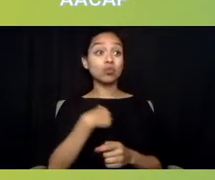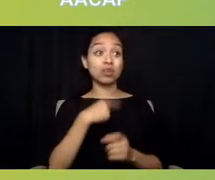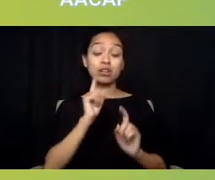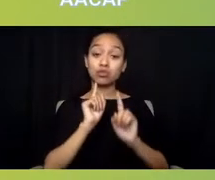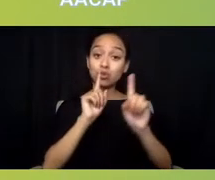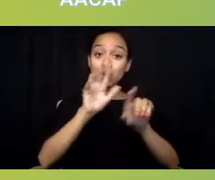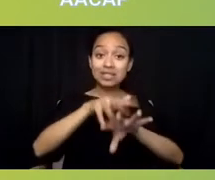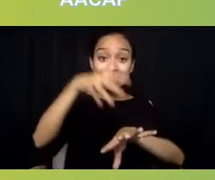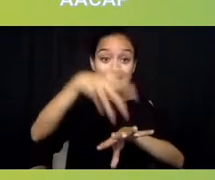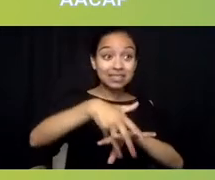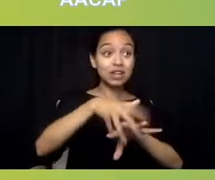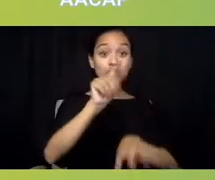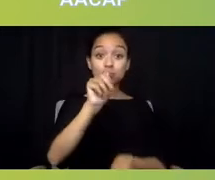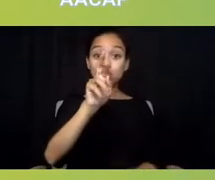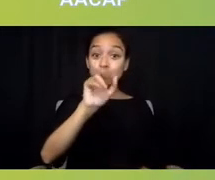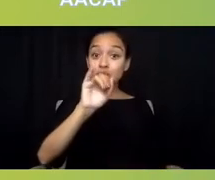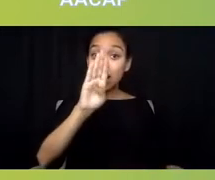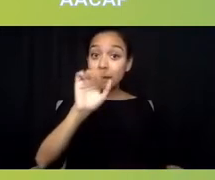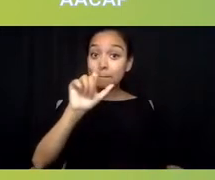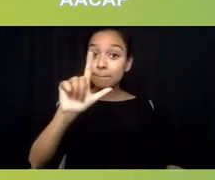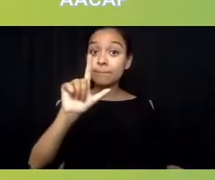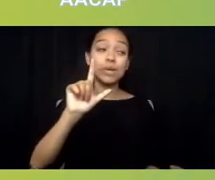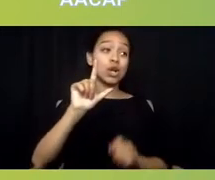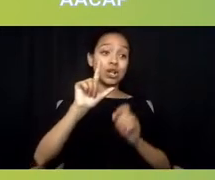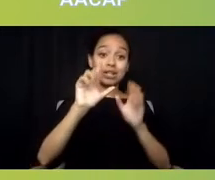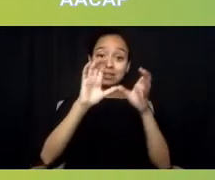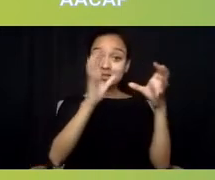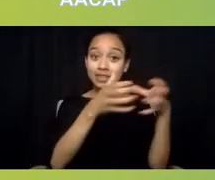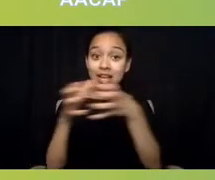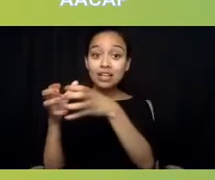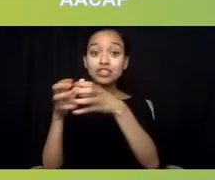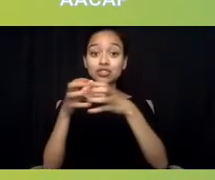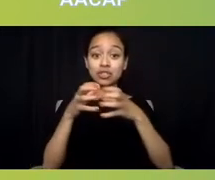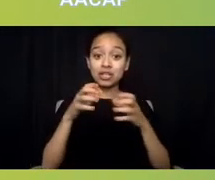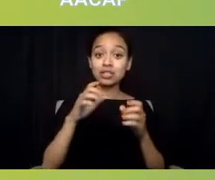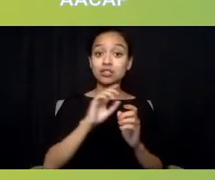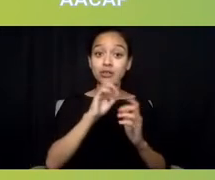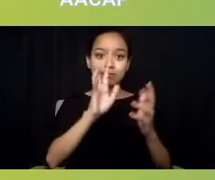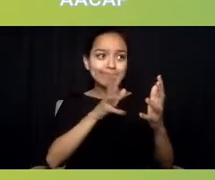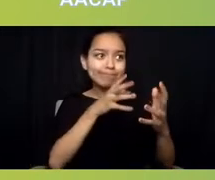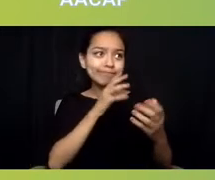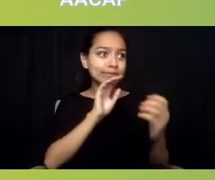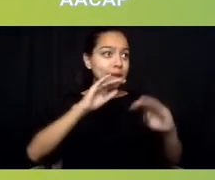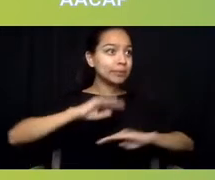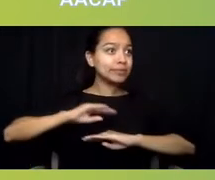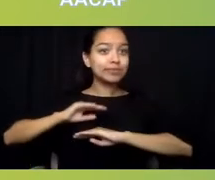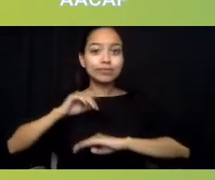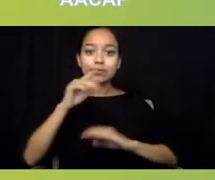to identify gaps and supports there. We are doing research related to the LGBTQ community.